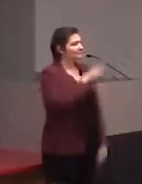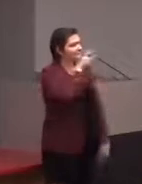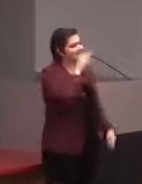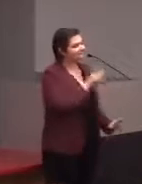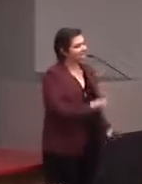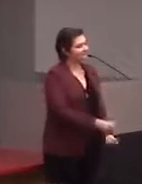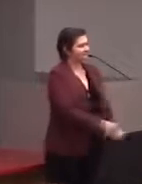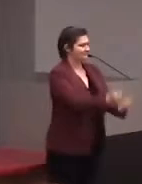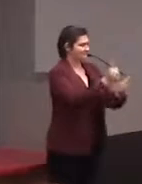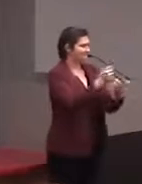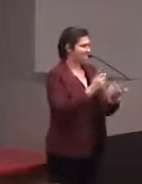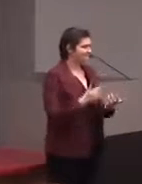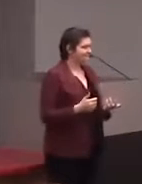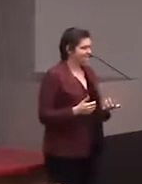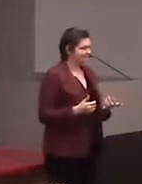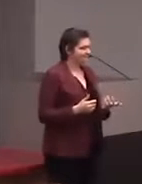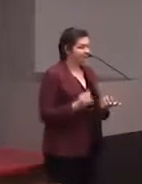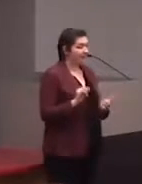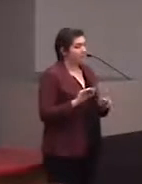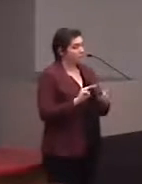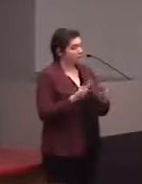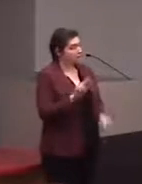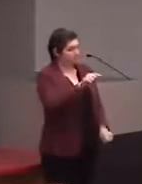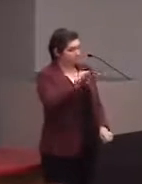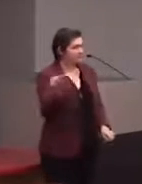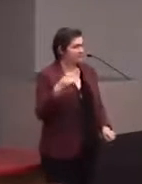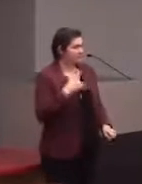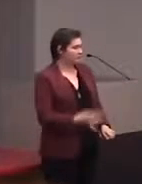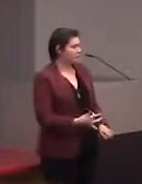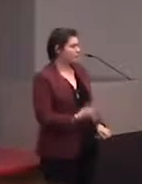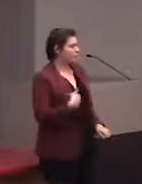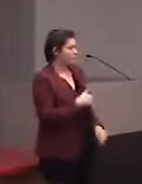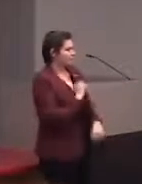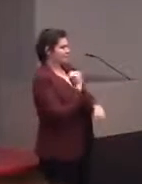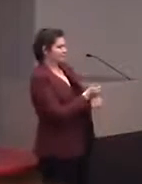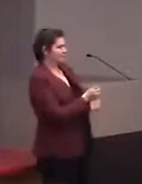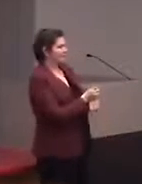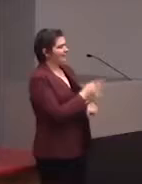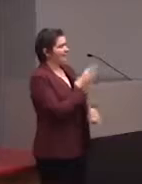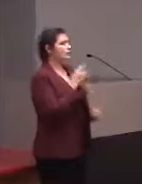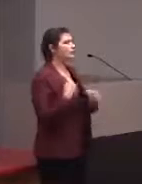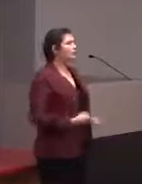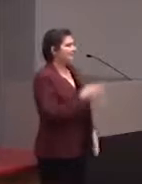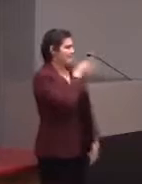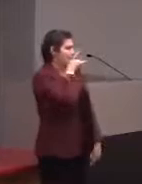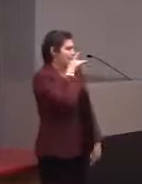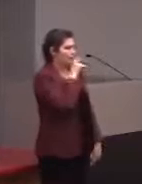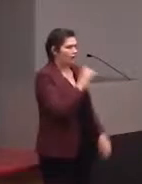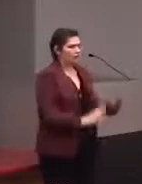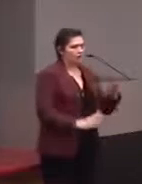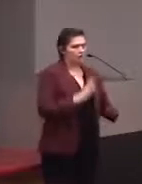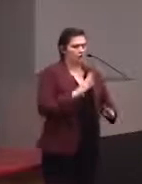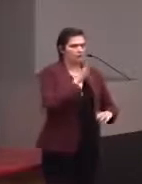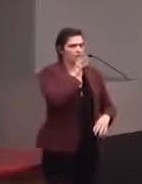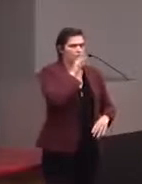which is, in a lot of museums, it tends to be what we want to do once we finalize the script, like what we want it to say.